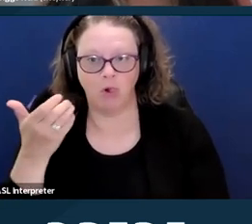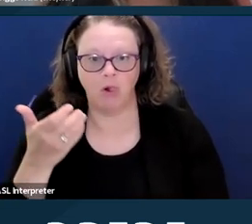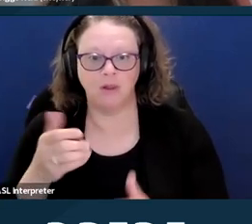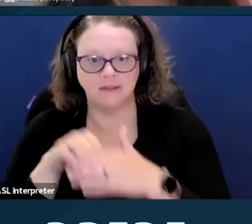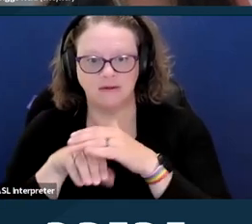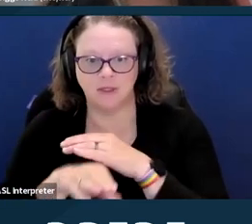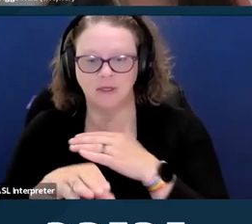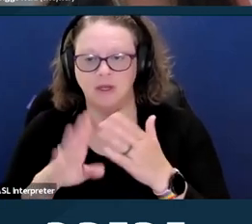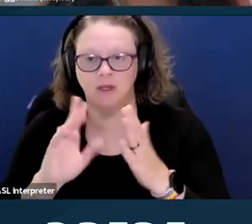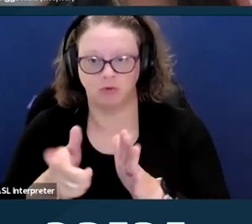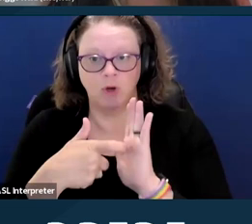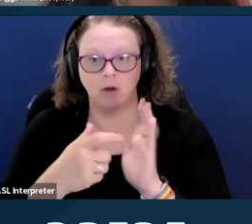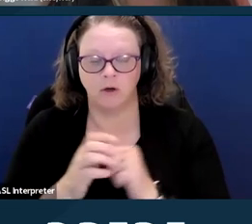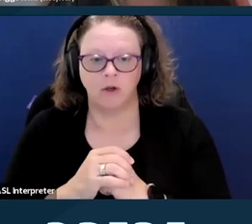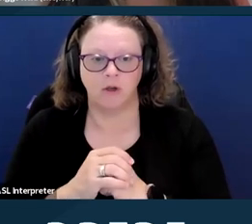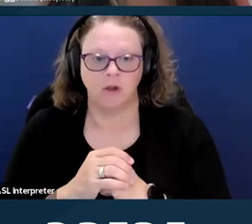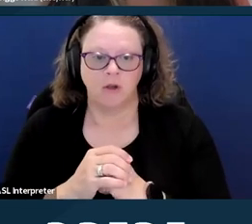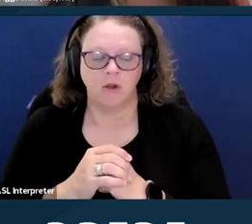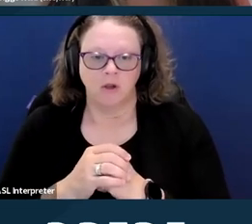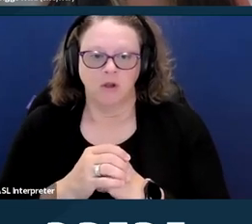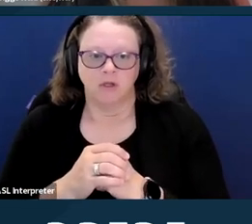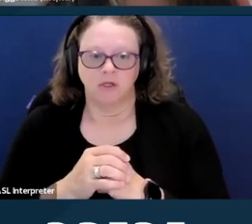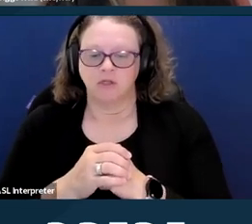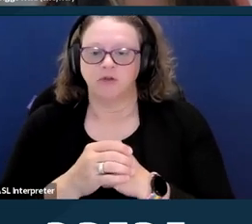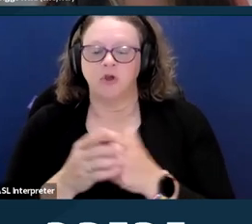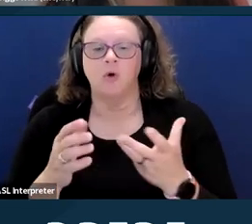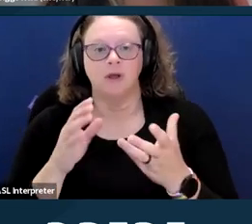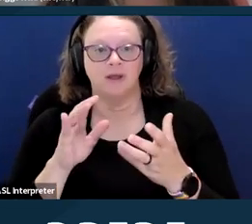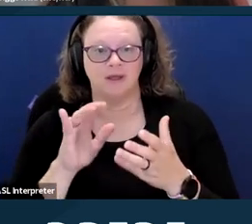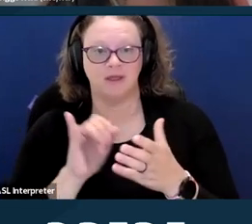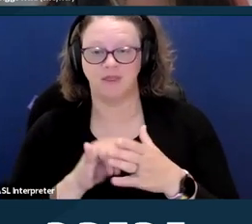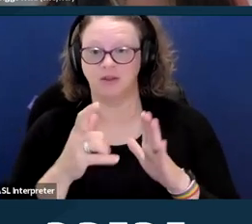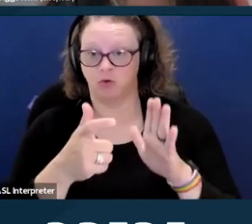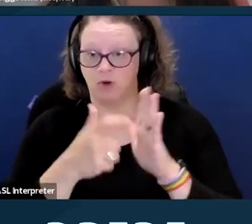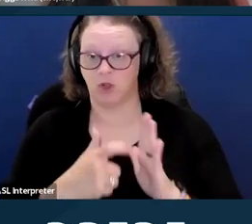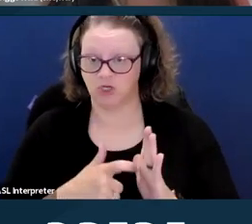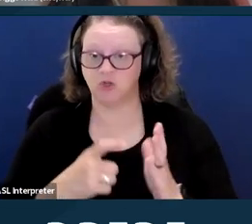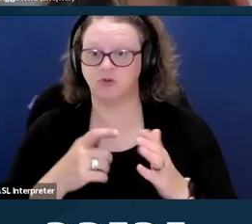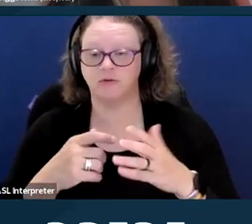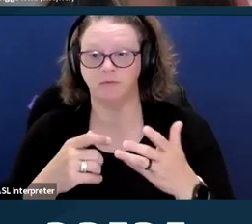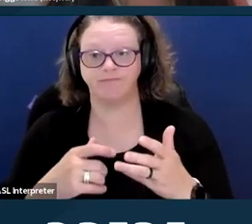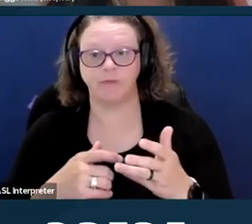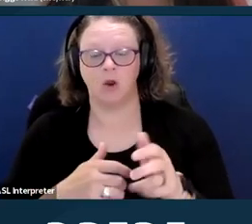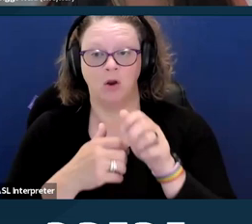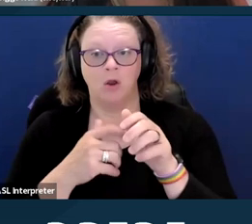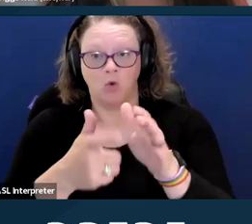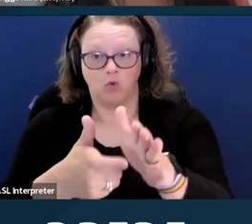what accessibility means for websites and mobile applications and requires compliance with specific technical standards,